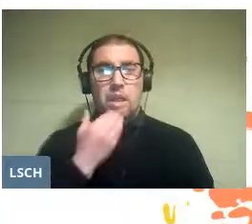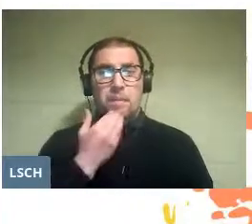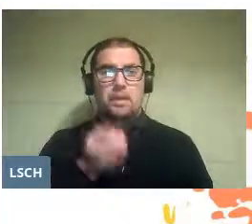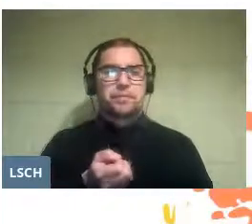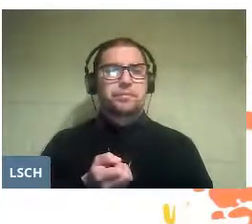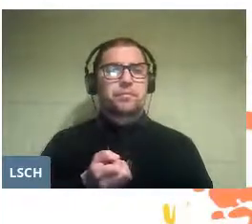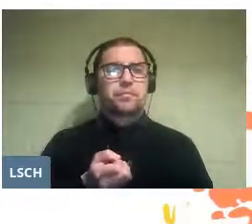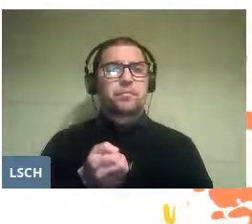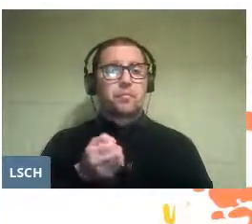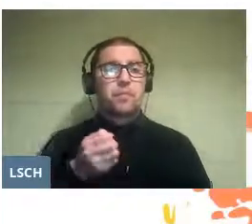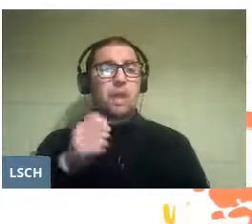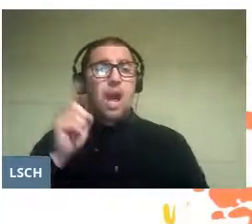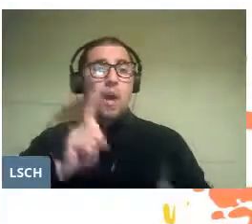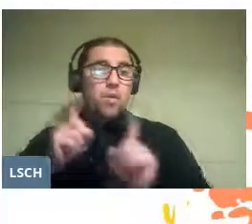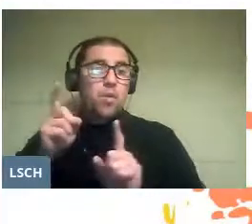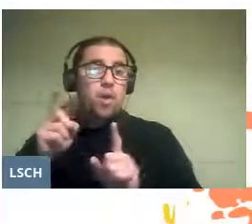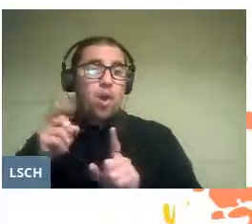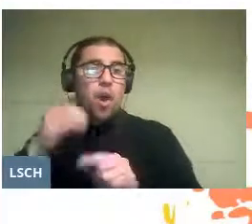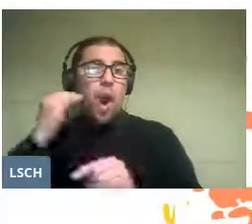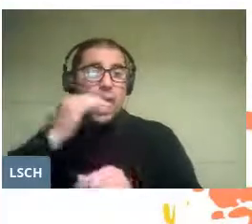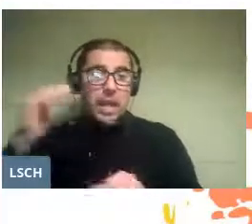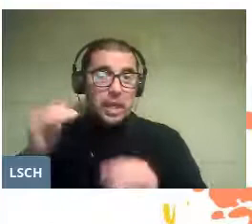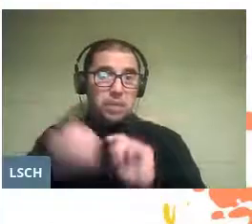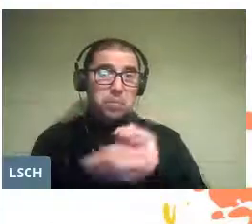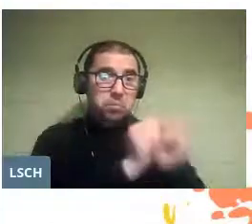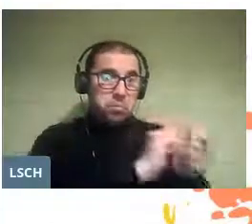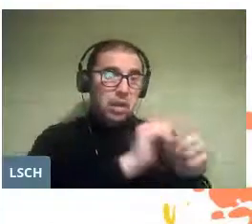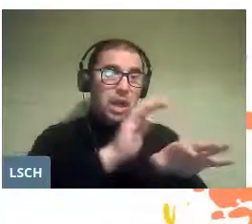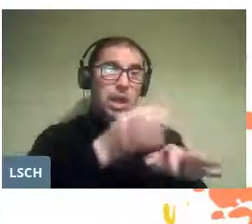take it to a theatrical format.